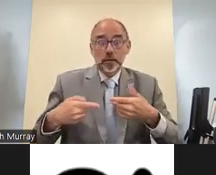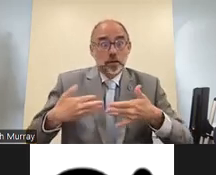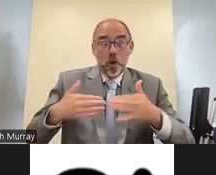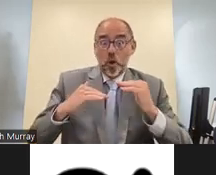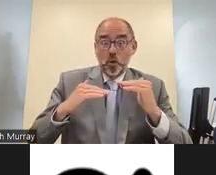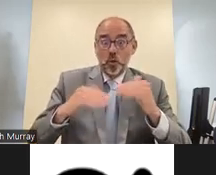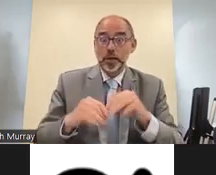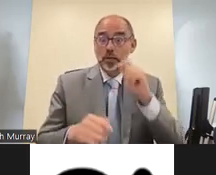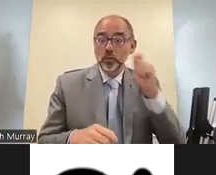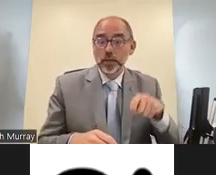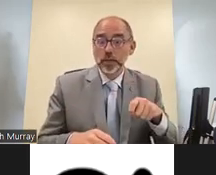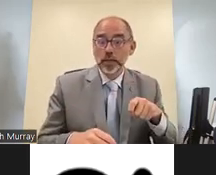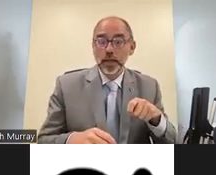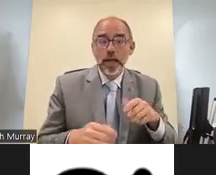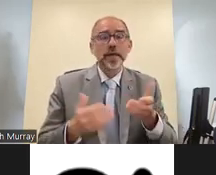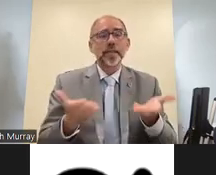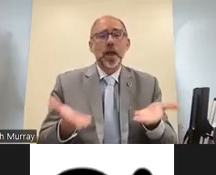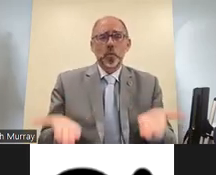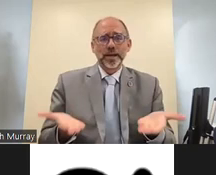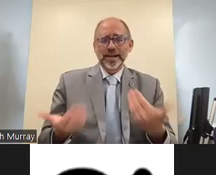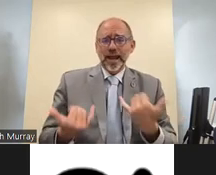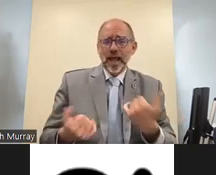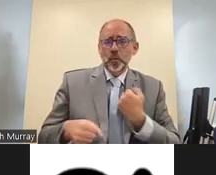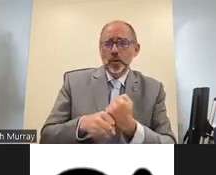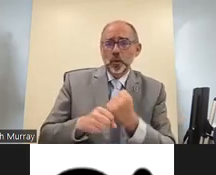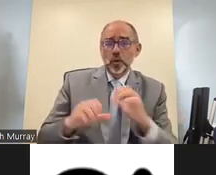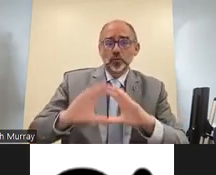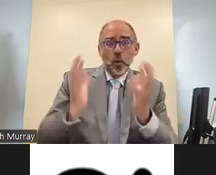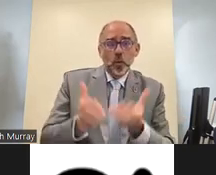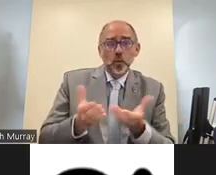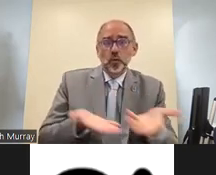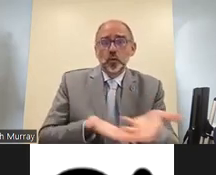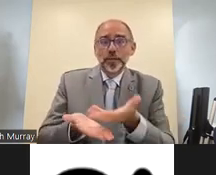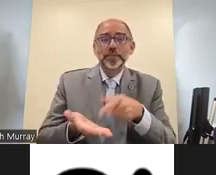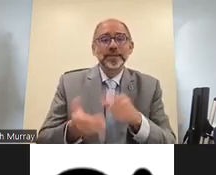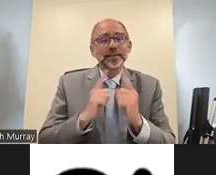collaboration happen in ghana last week but we can also we've also seen the activities surrounding